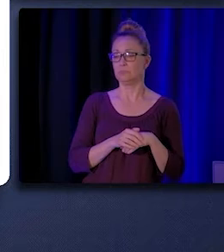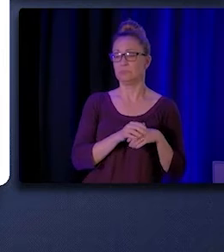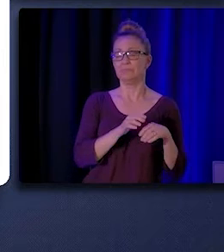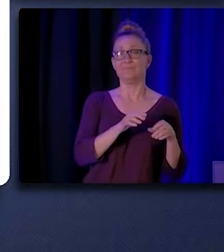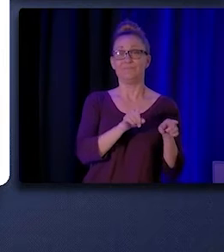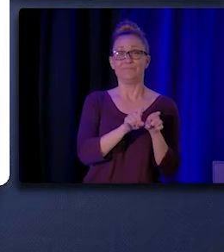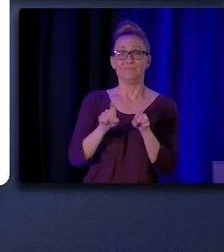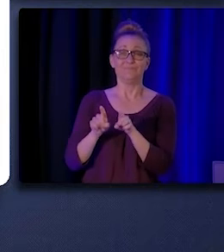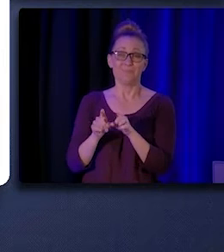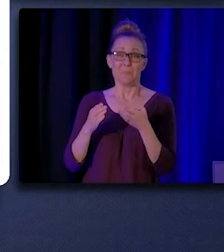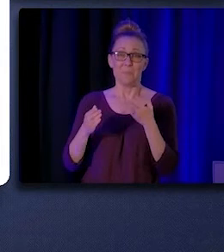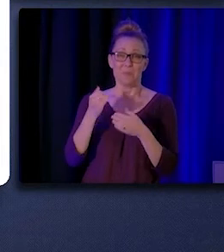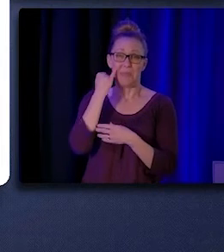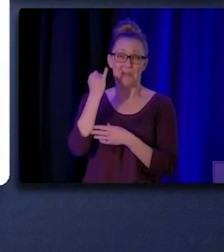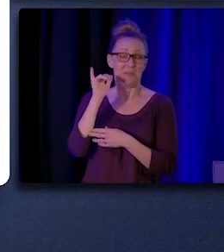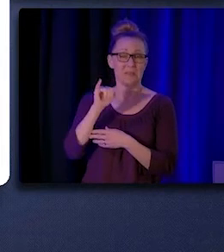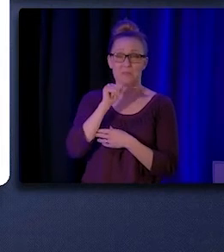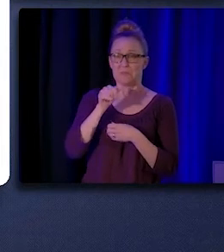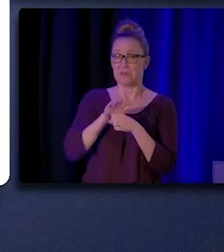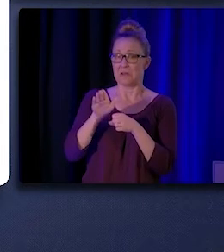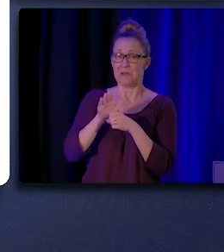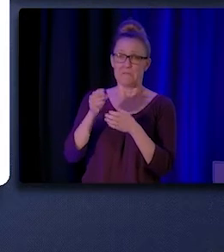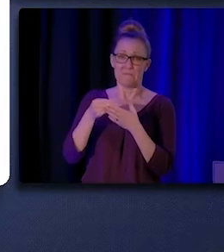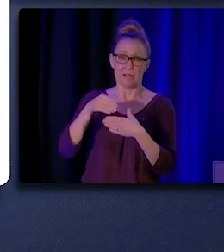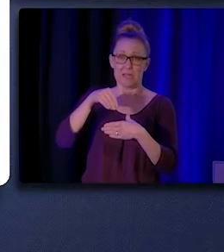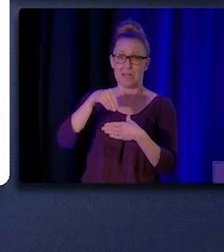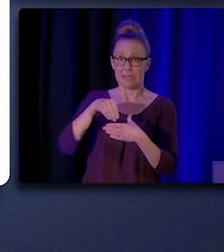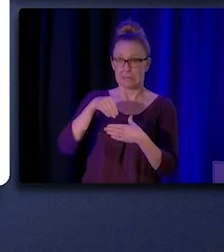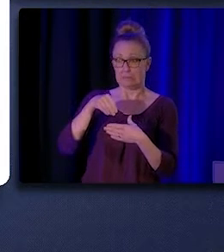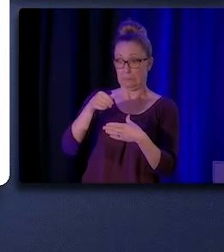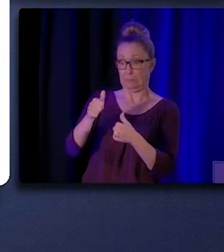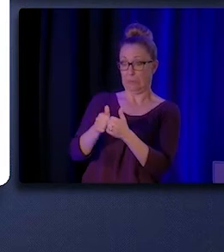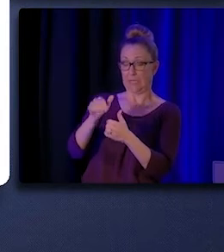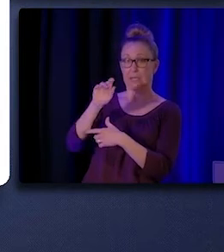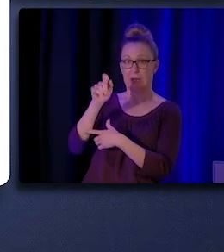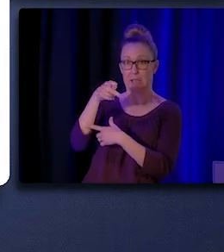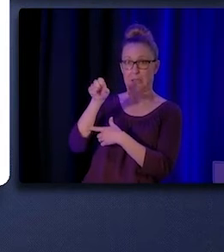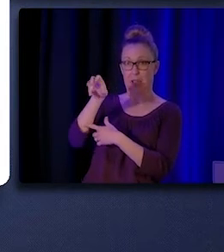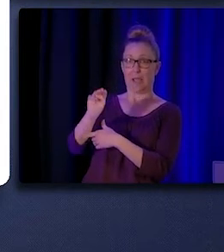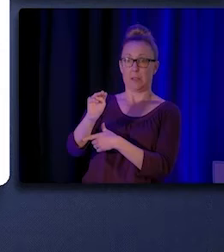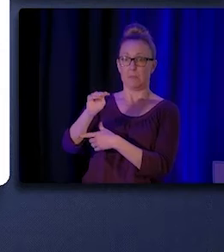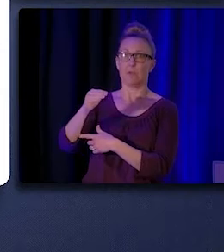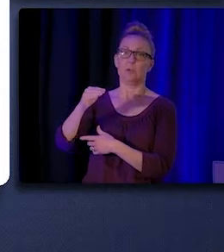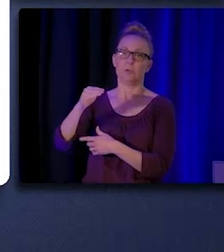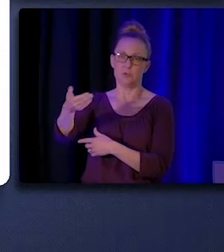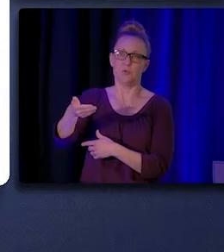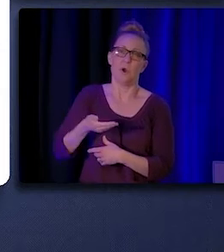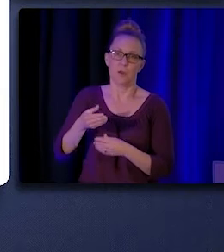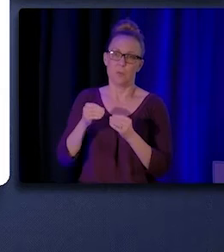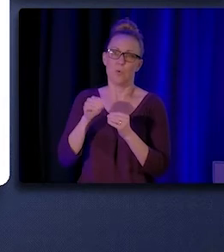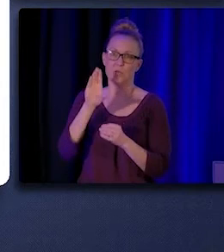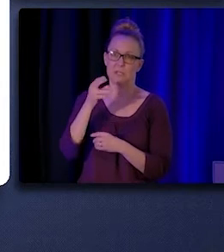that there might not be enough funding in CalAIM to support the hiring of additional CHW/Ps,